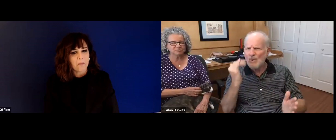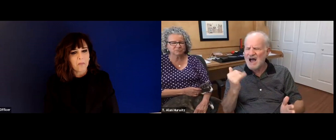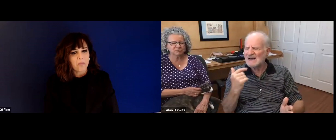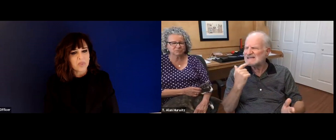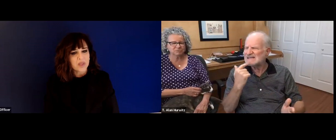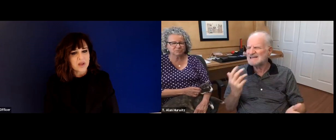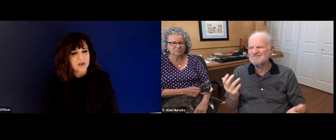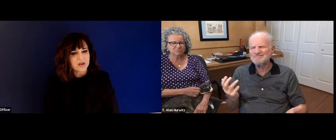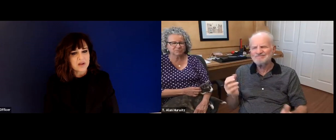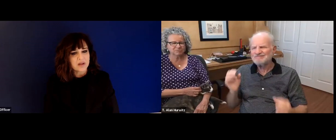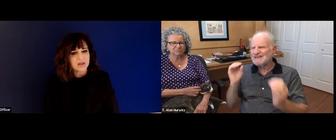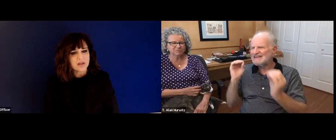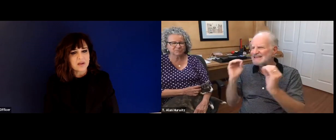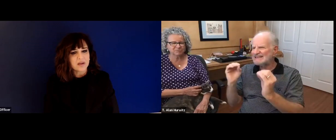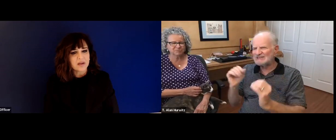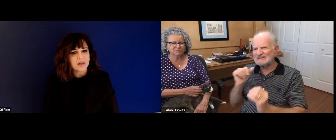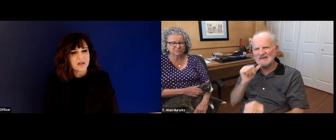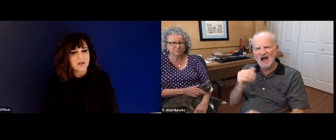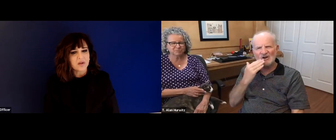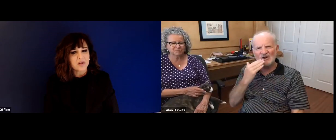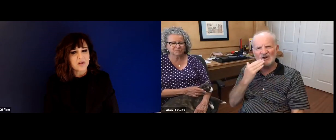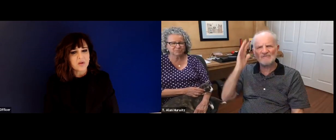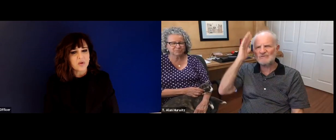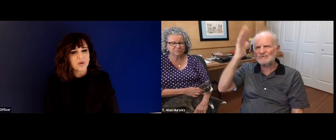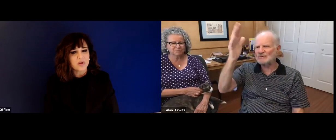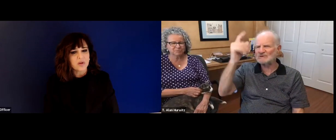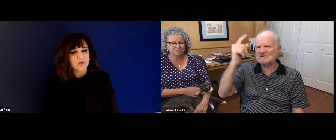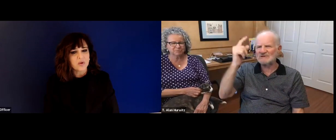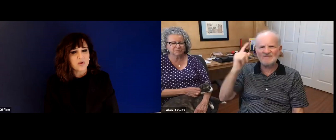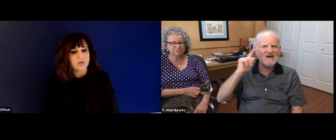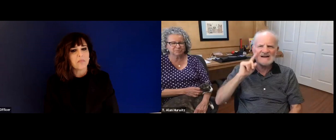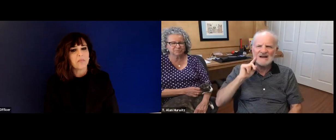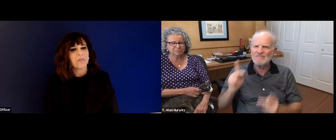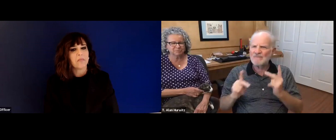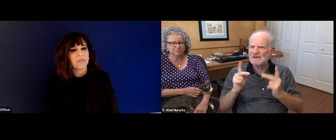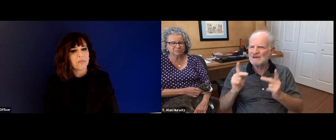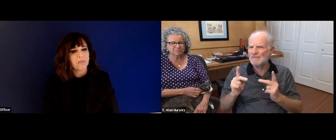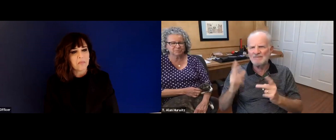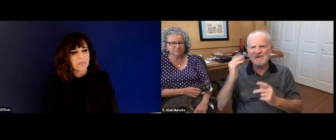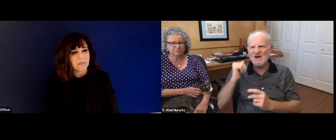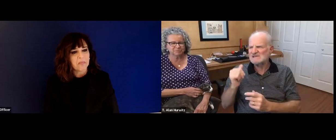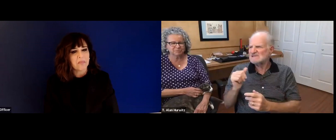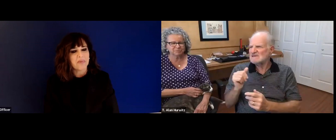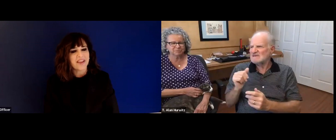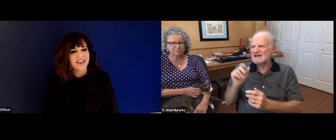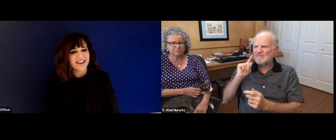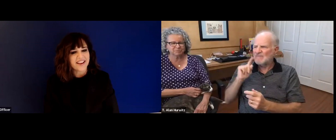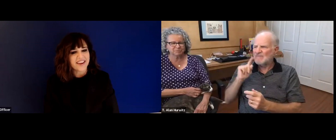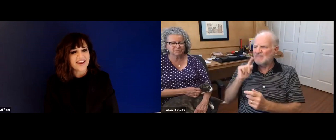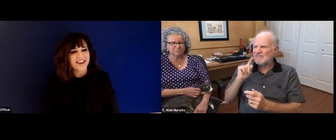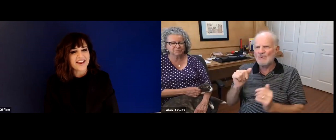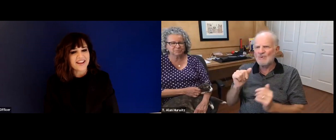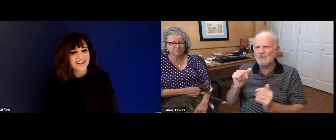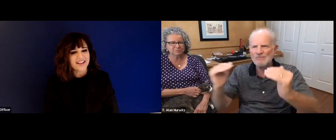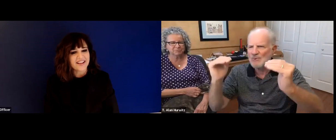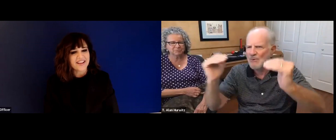idea for me to pursue this dream. And at that time, that teacher actually discouraged me from pursuing the dream of being